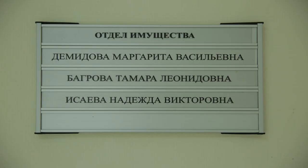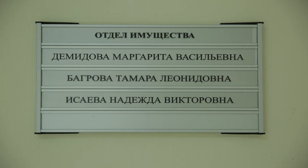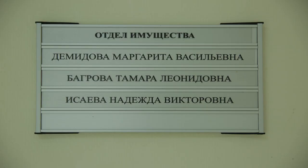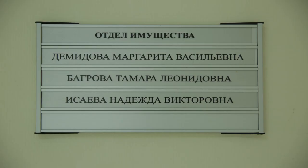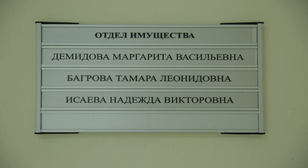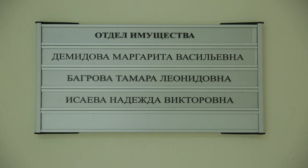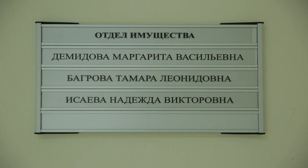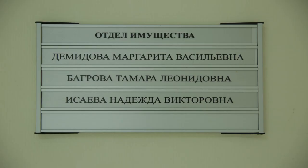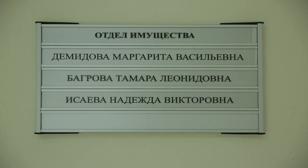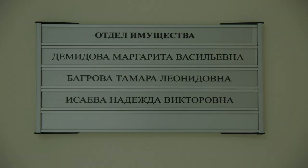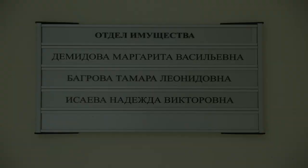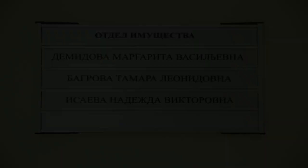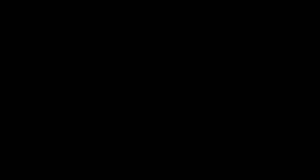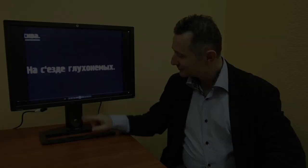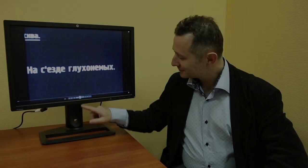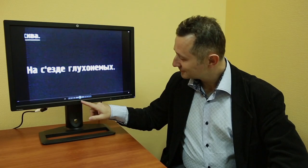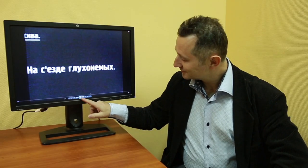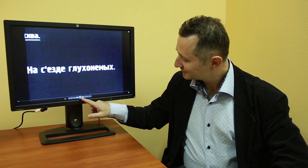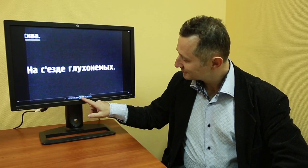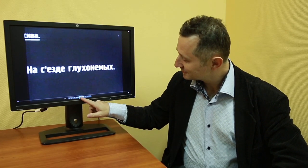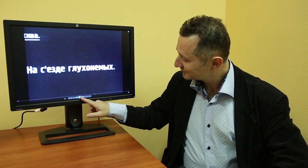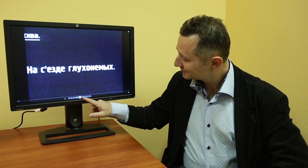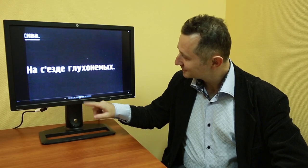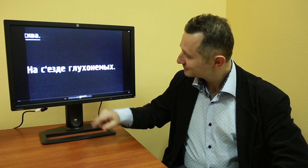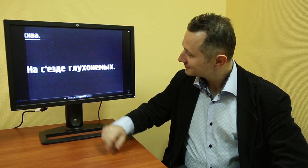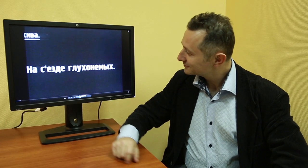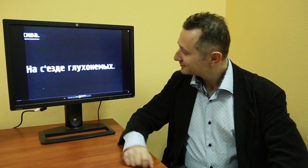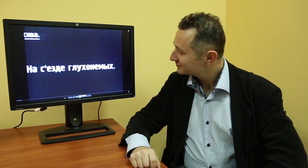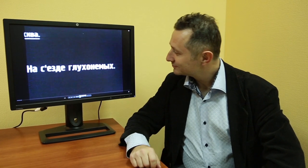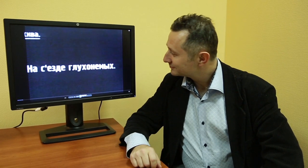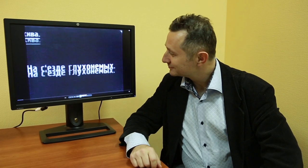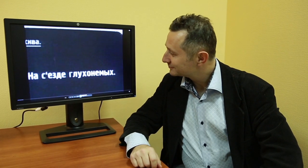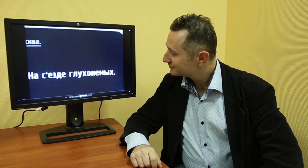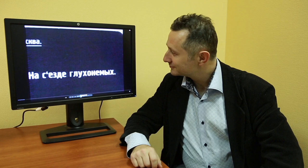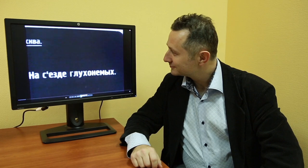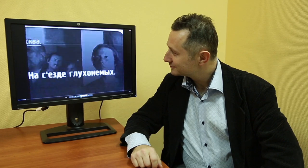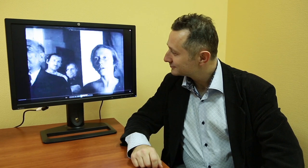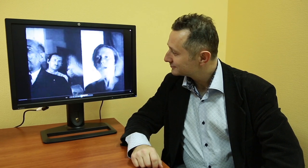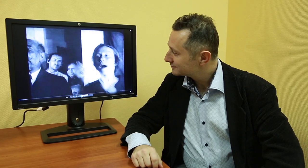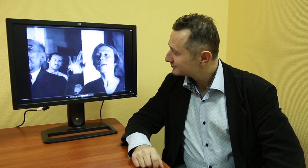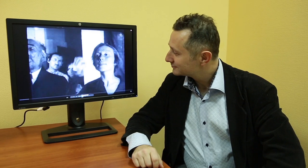(Division of Property, Margarita Vasilyevna Demidova, Tamara Leonidovna Bagrova, Nadezhda Viktorovna Isaeva) (“At the congress of the Deaf-mutes in Moscow”)